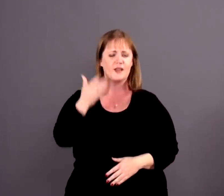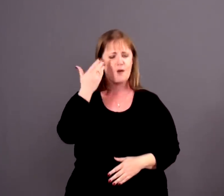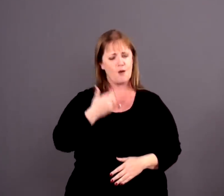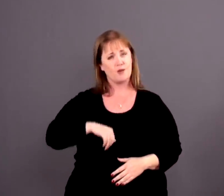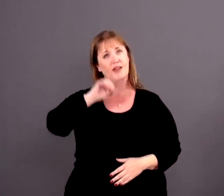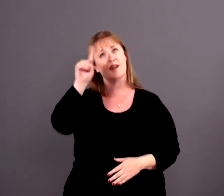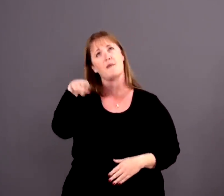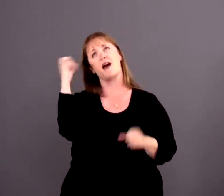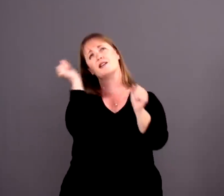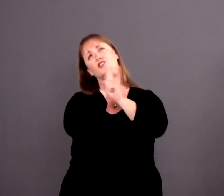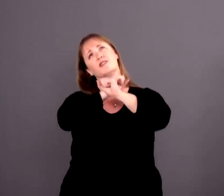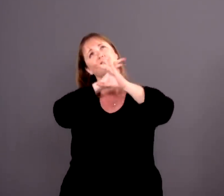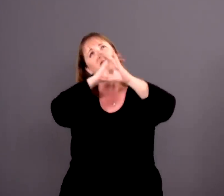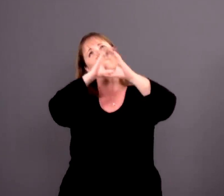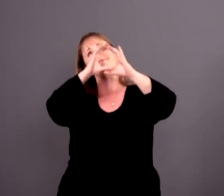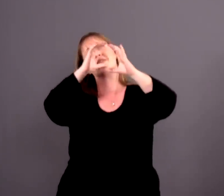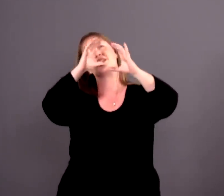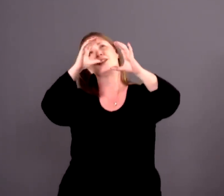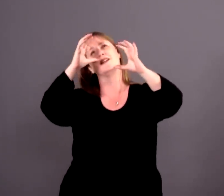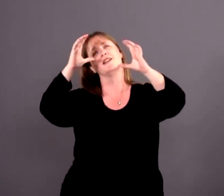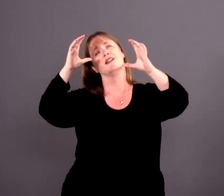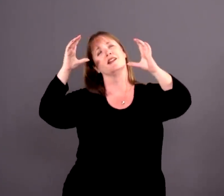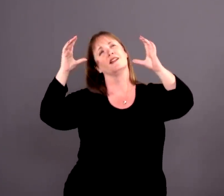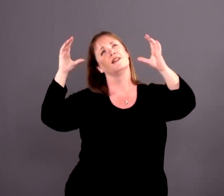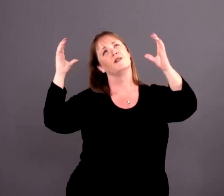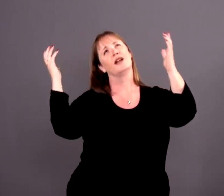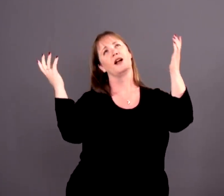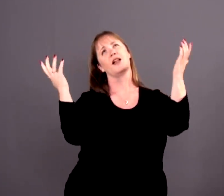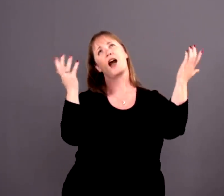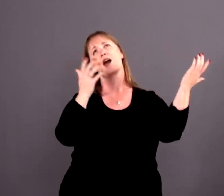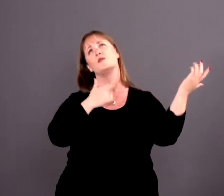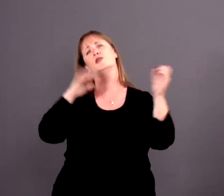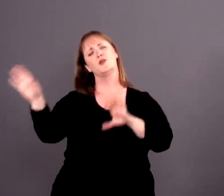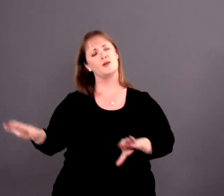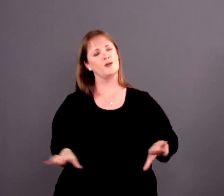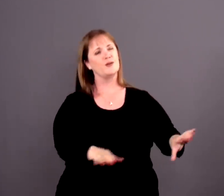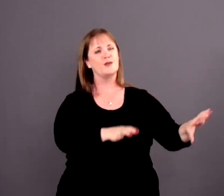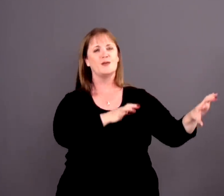I can only imagine when all I will do